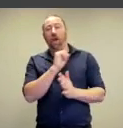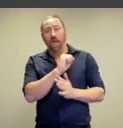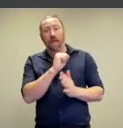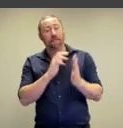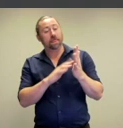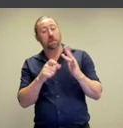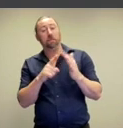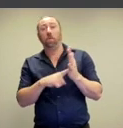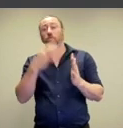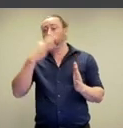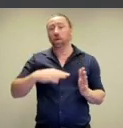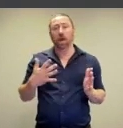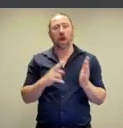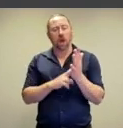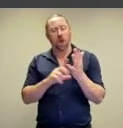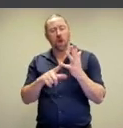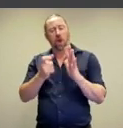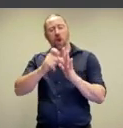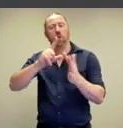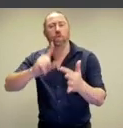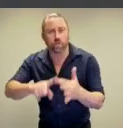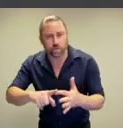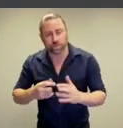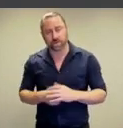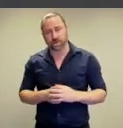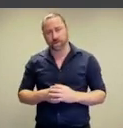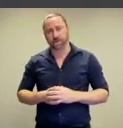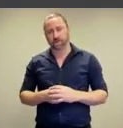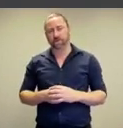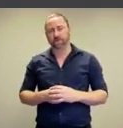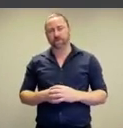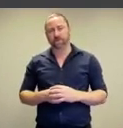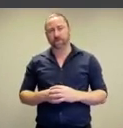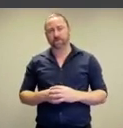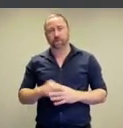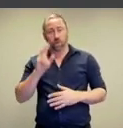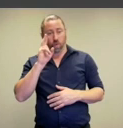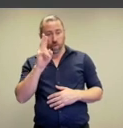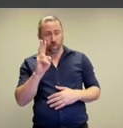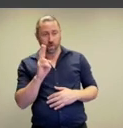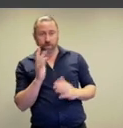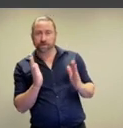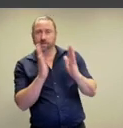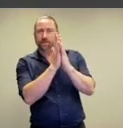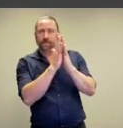client models are nude.